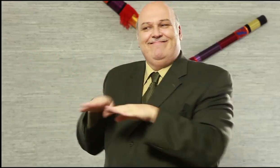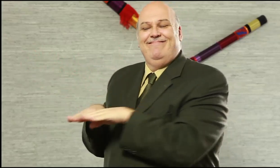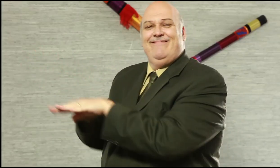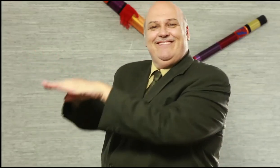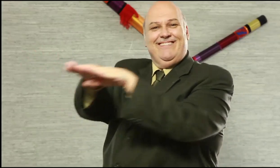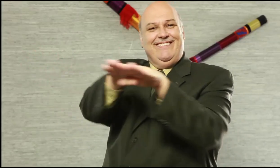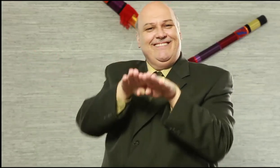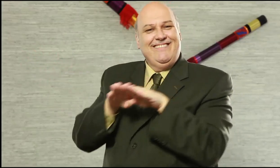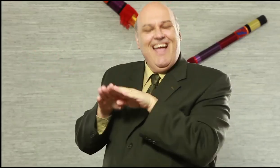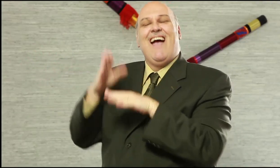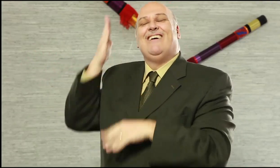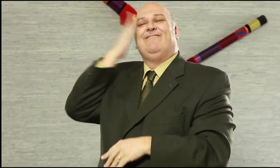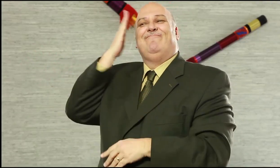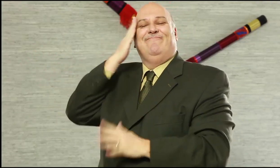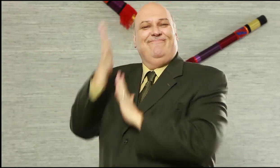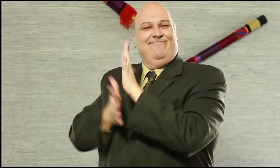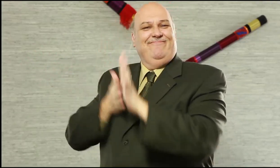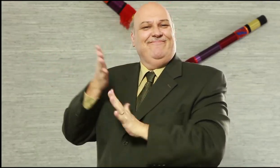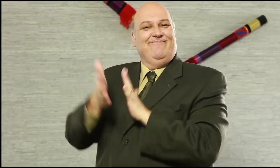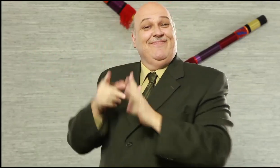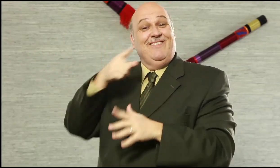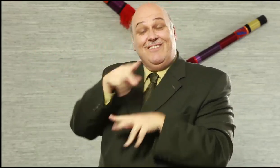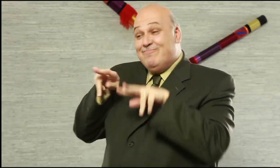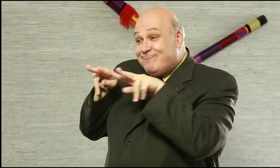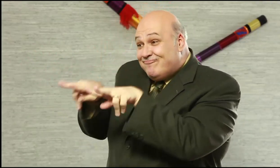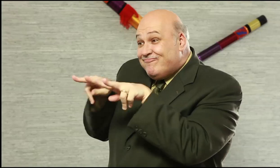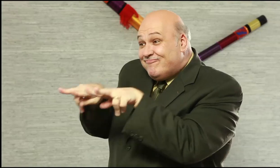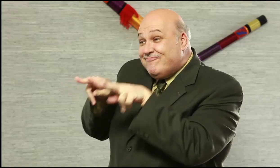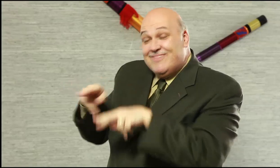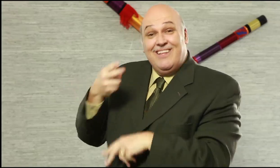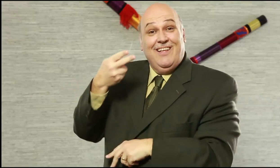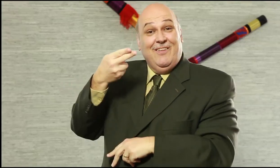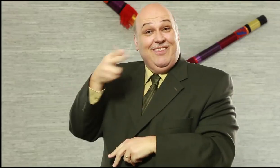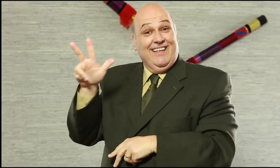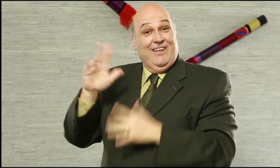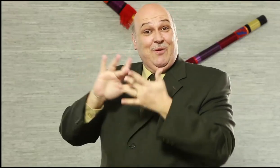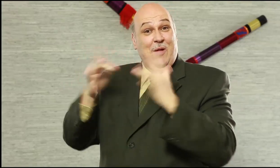in international Sign! Many deaf people look forward